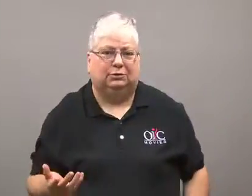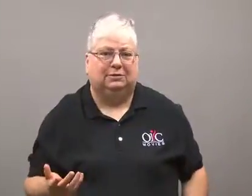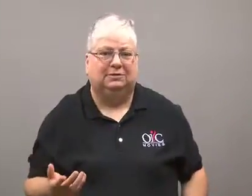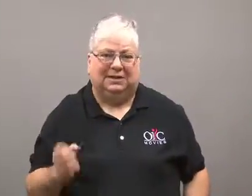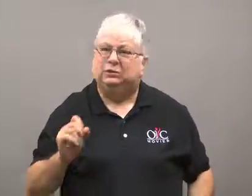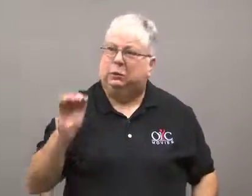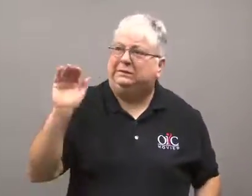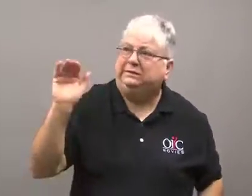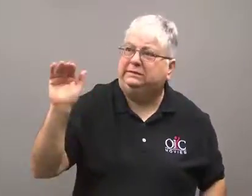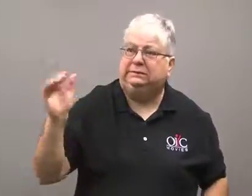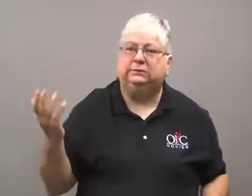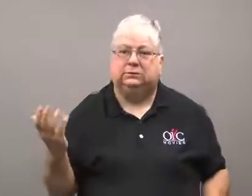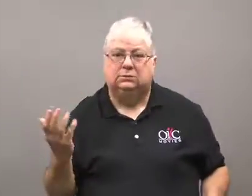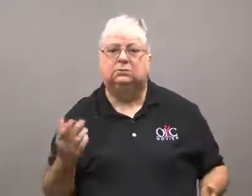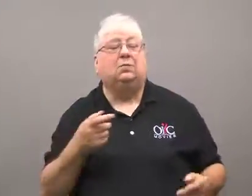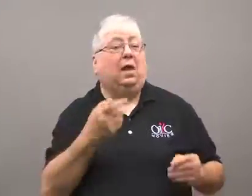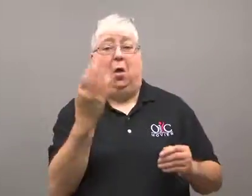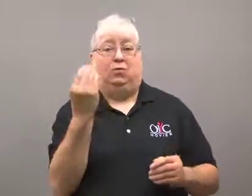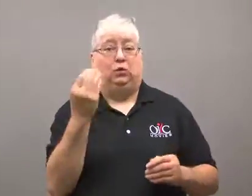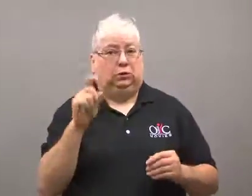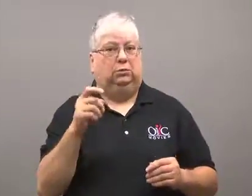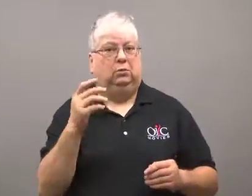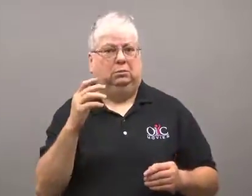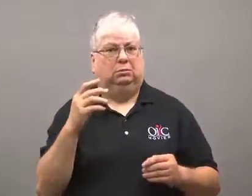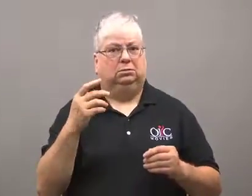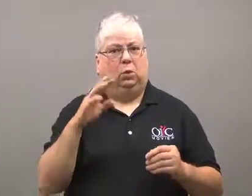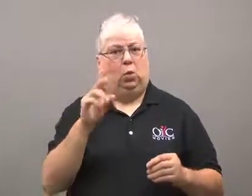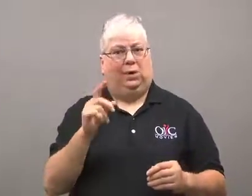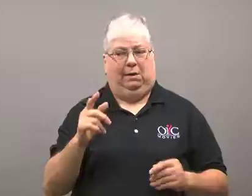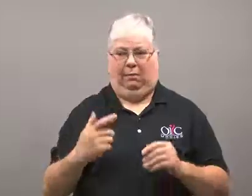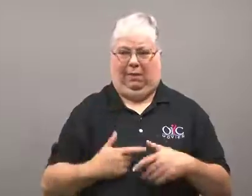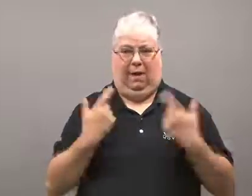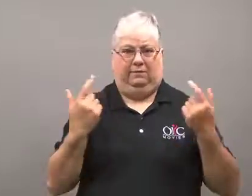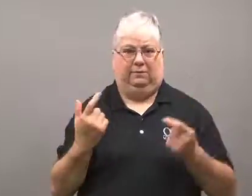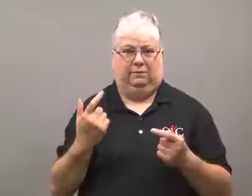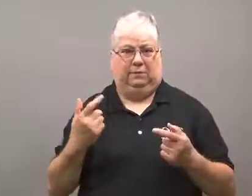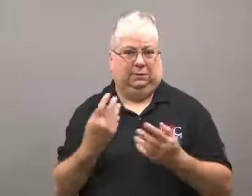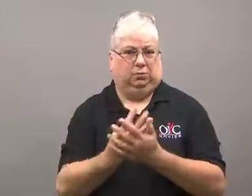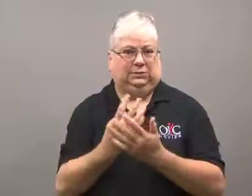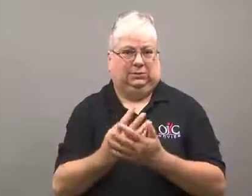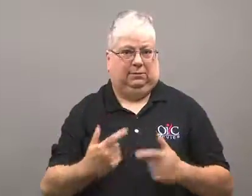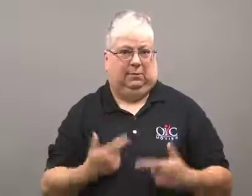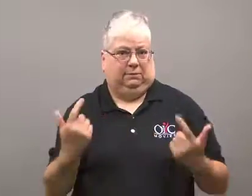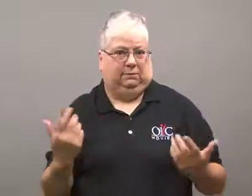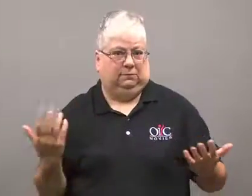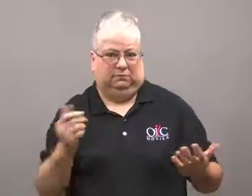So they asked based on that. Some of the prisoners had life sentences.